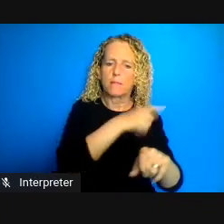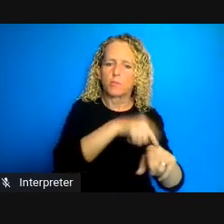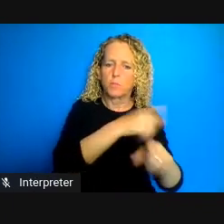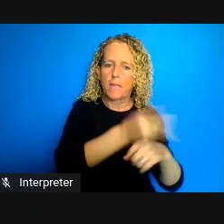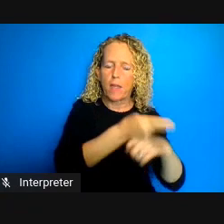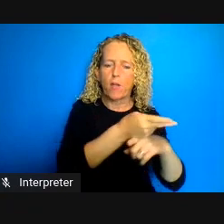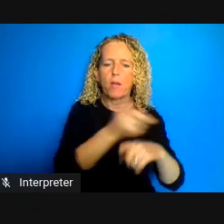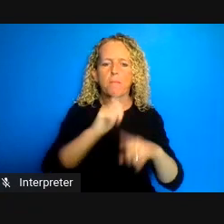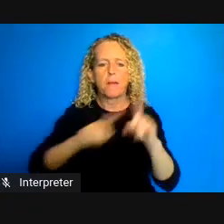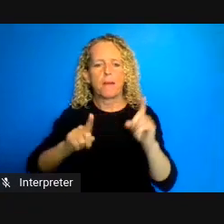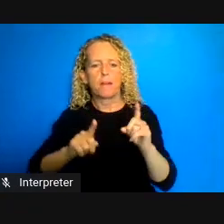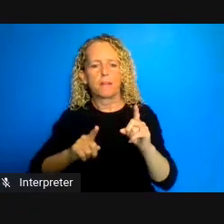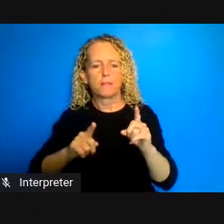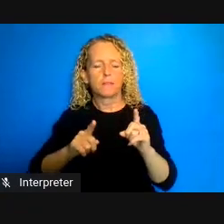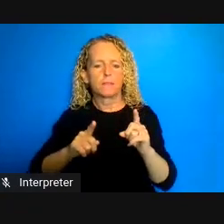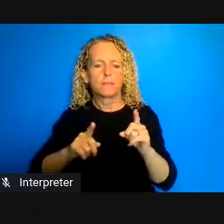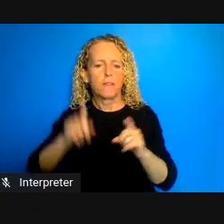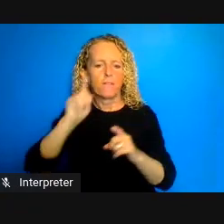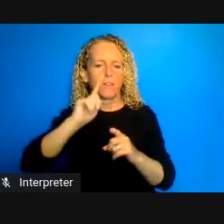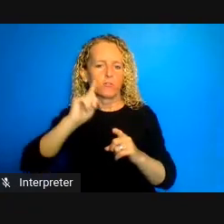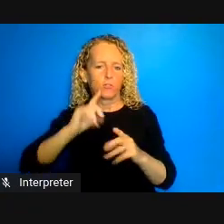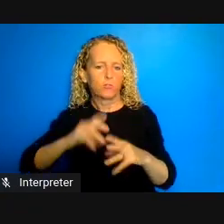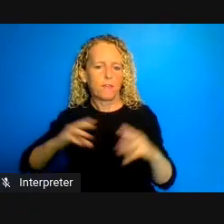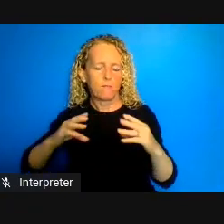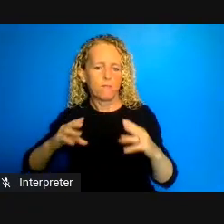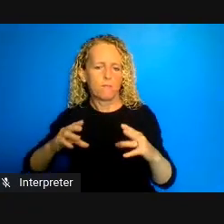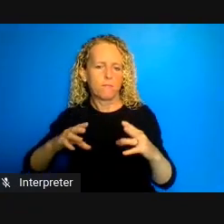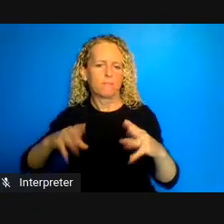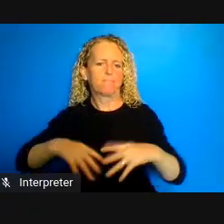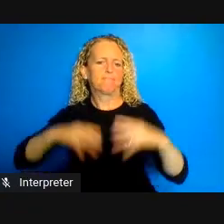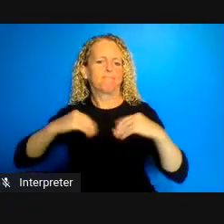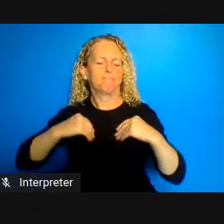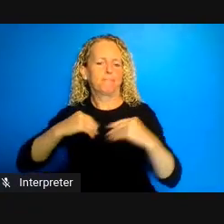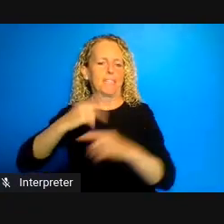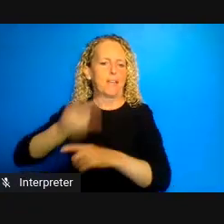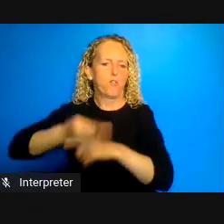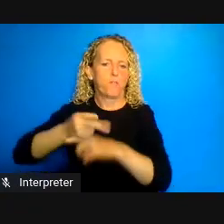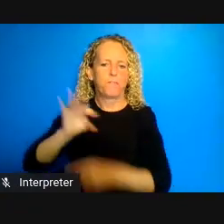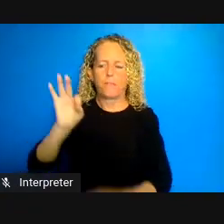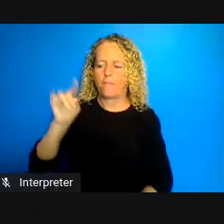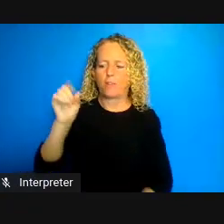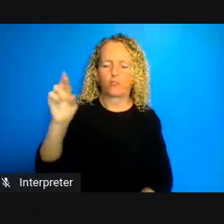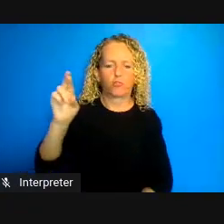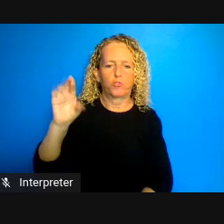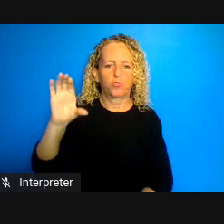particular we know are extremely over-represented in in the foster care